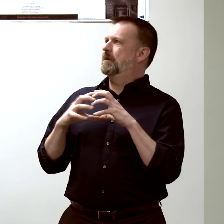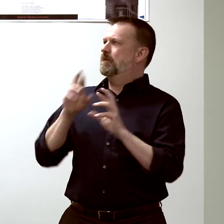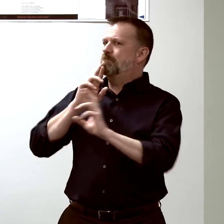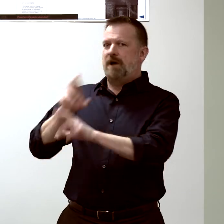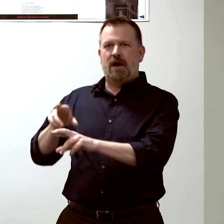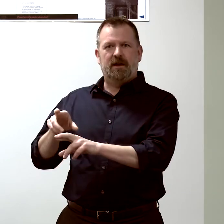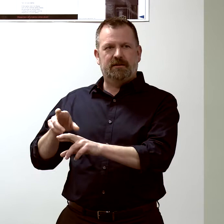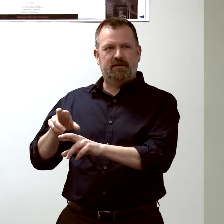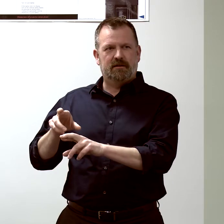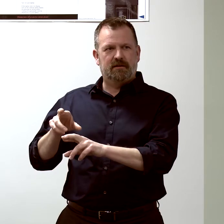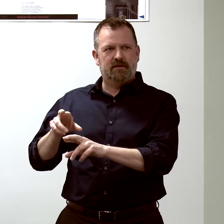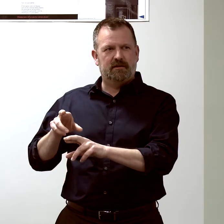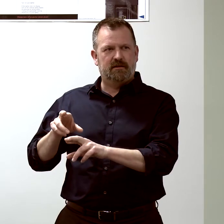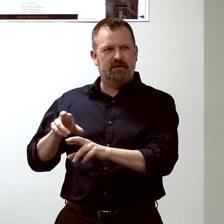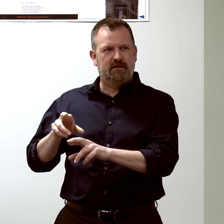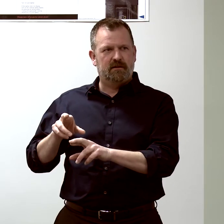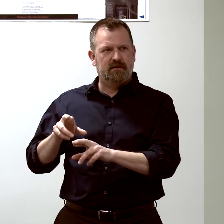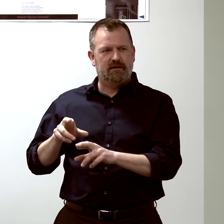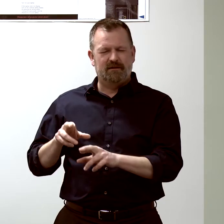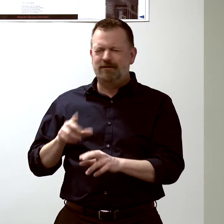but it's really hard to see that beauty...